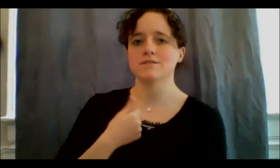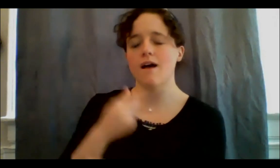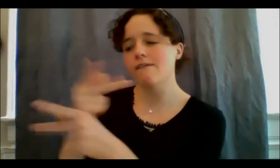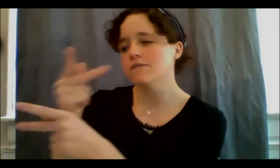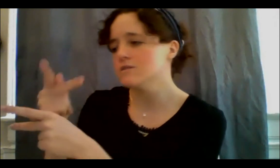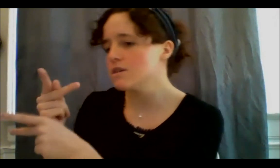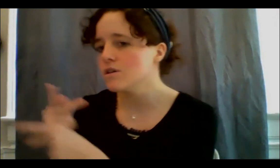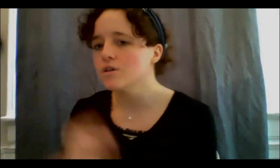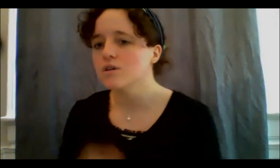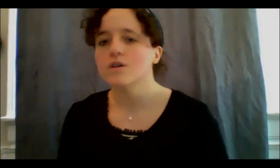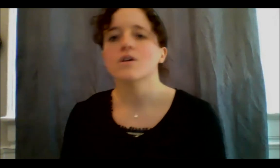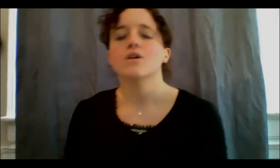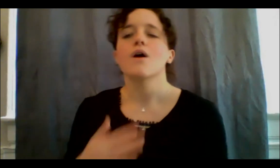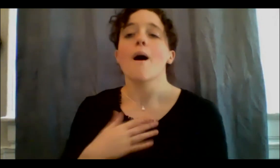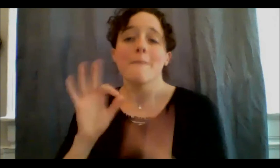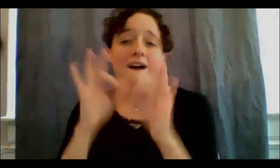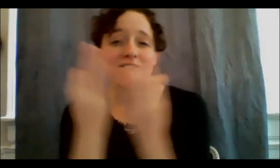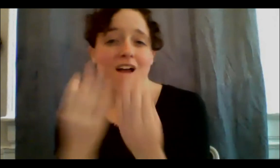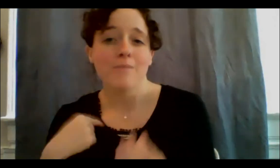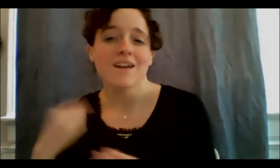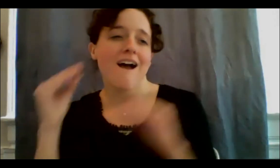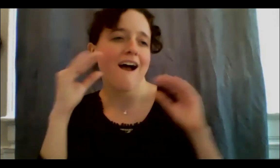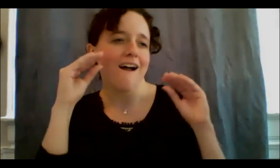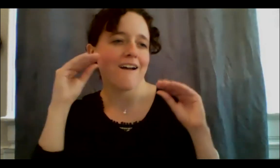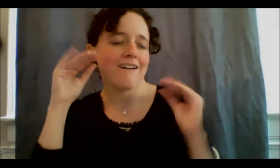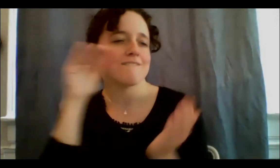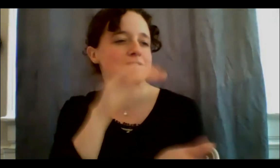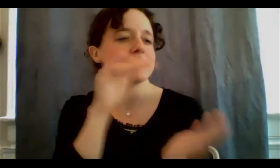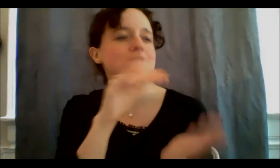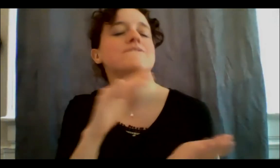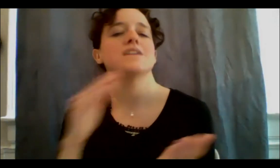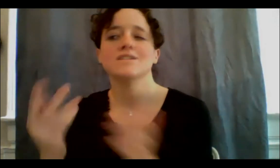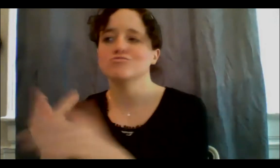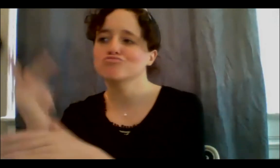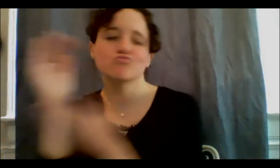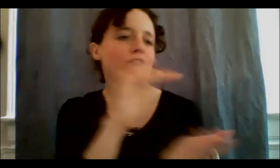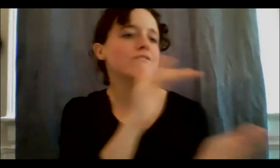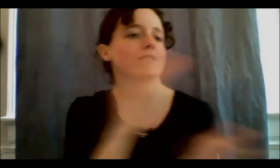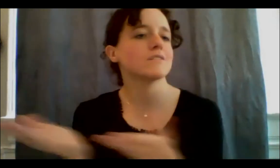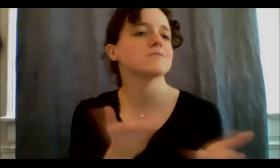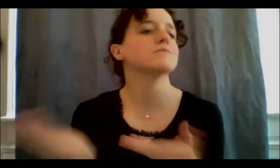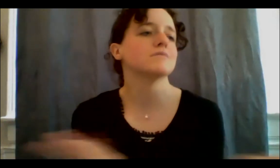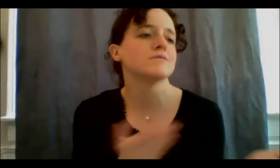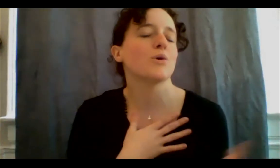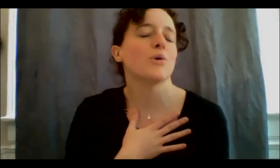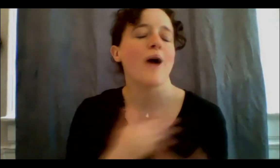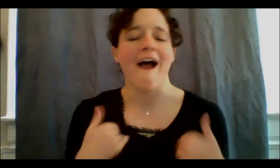the food that I grow, and I take care of these living beings, and we're in relation to each other, you know? And that is really healing for my